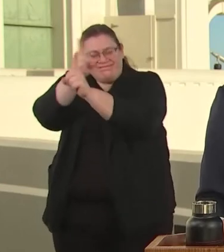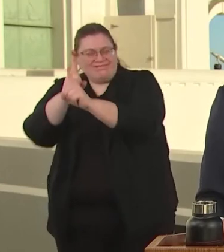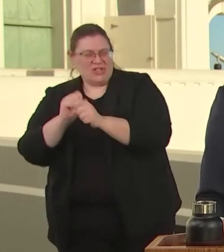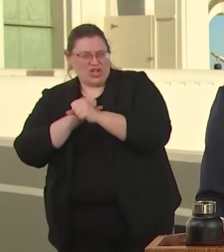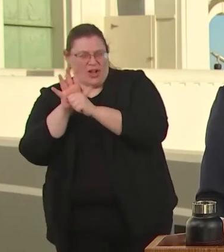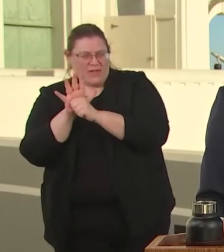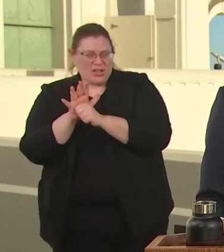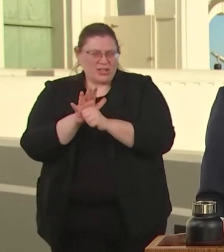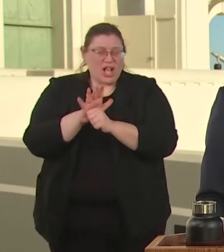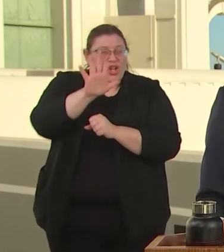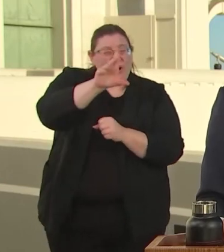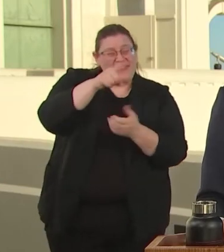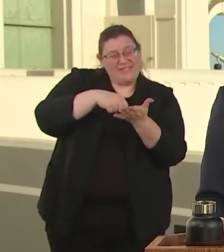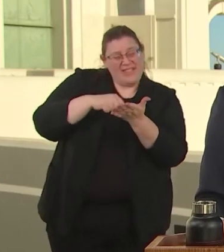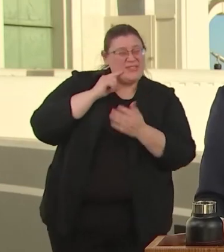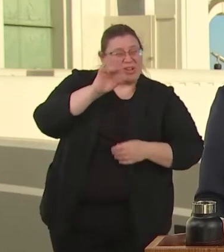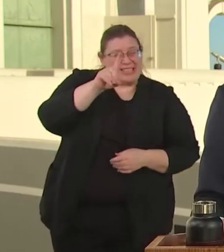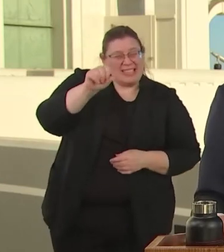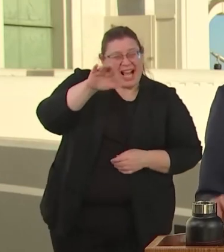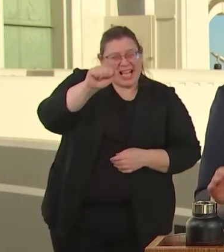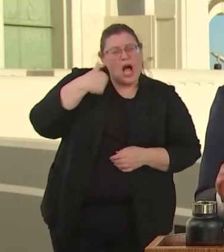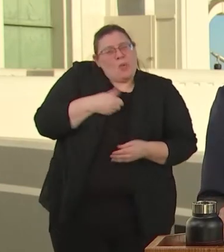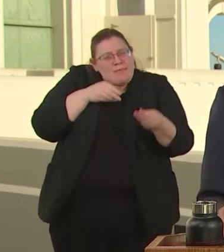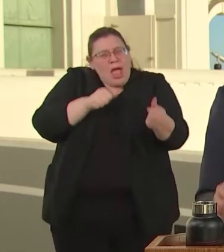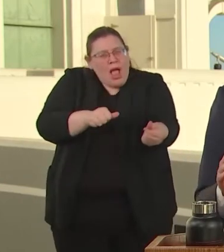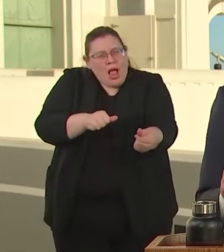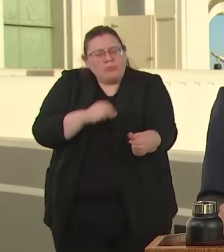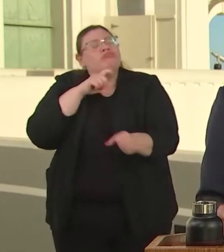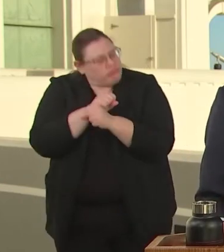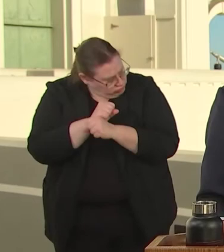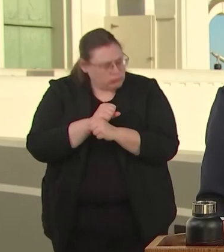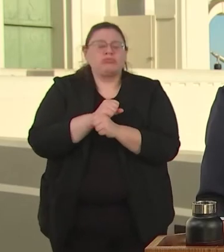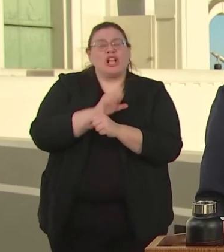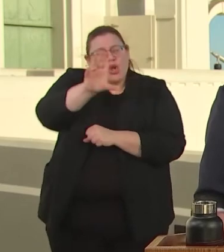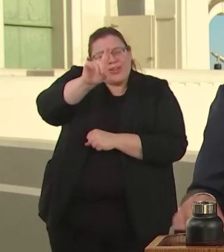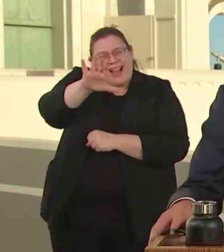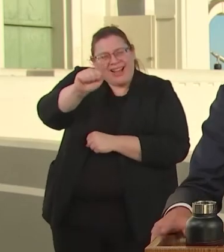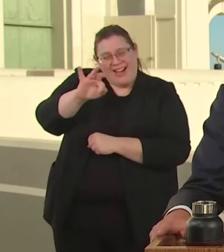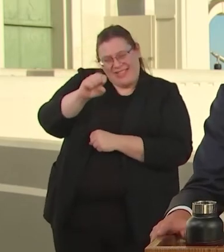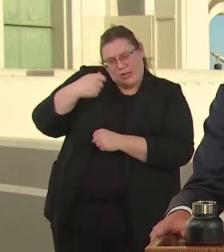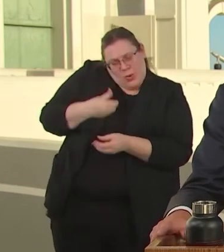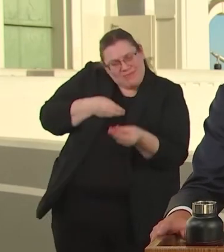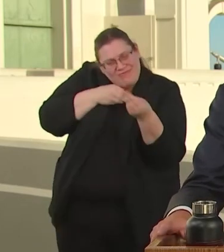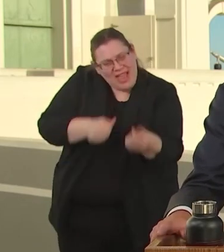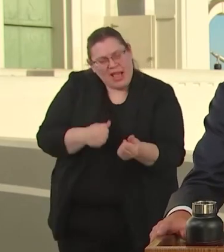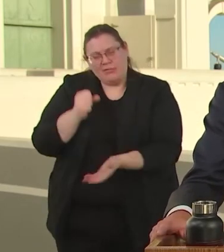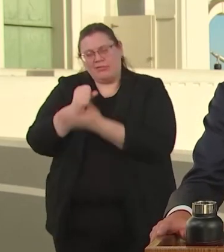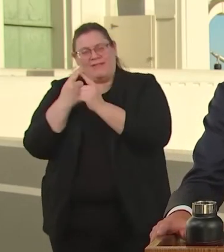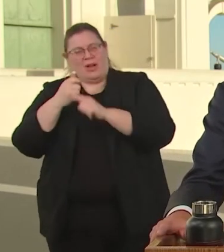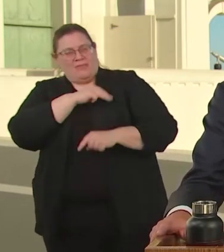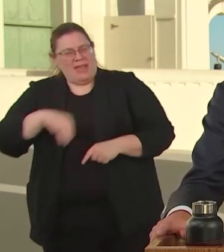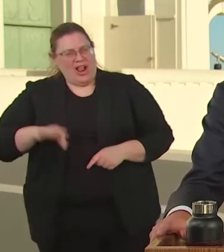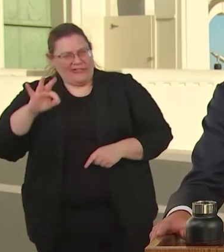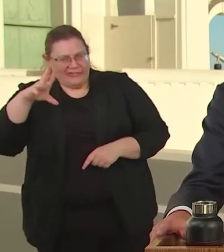YOUR DACA FEES. THAT'S RIGHT, WE'RE GOING TO PAY FOR YOUR DACA'S FEES.